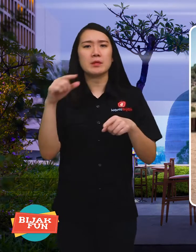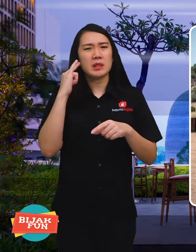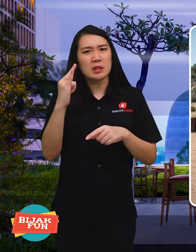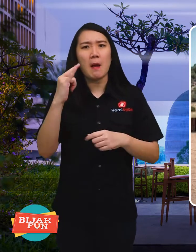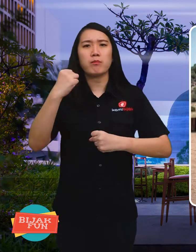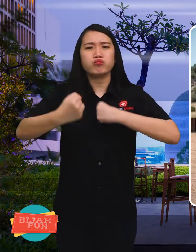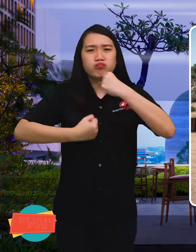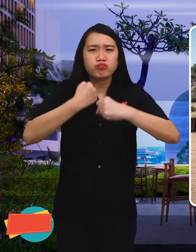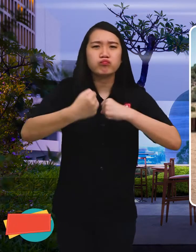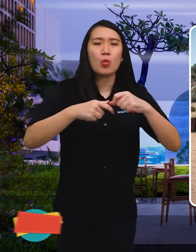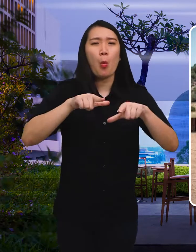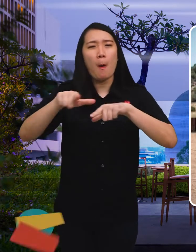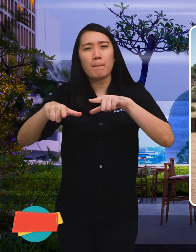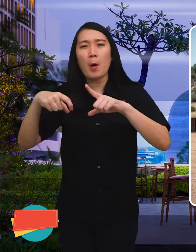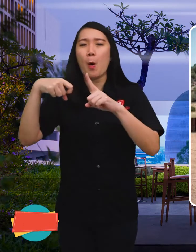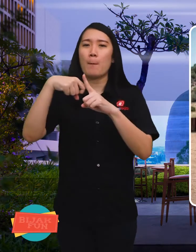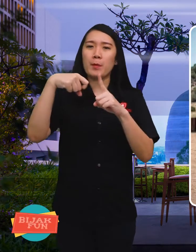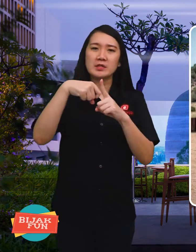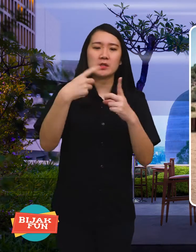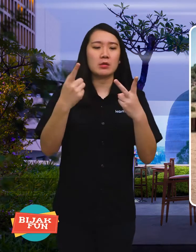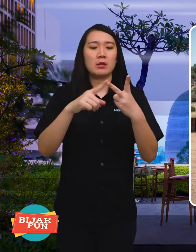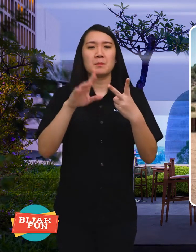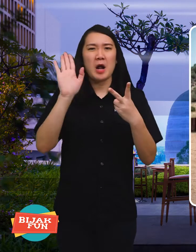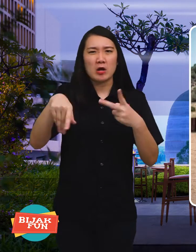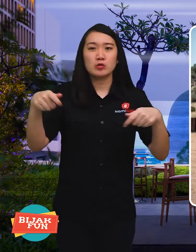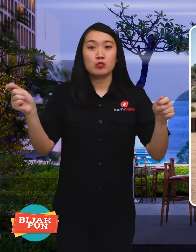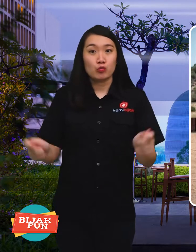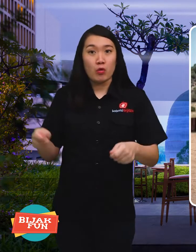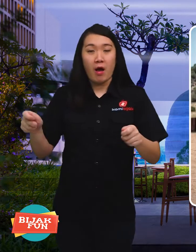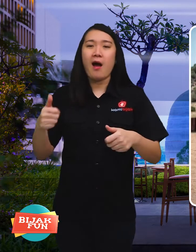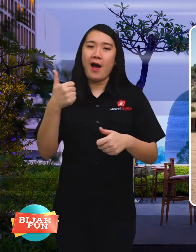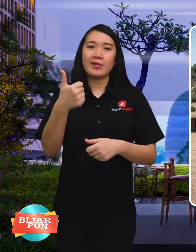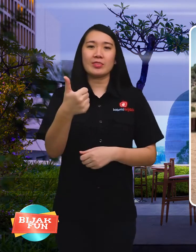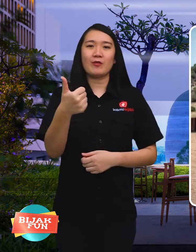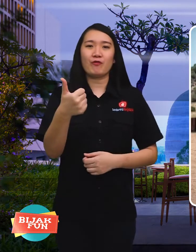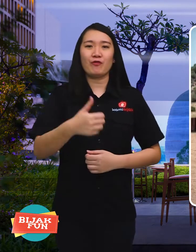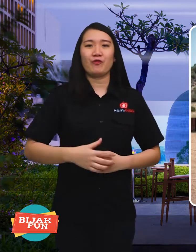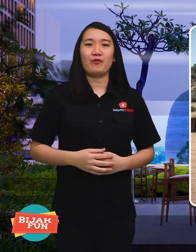Even so, it's still active participate in competitions and actively equestrian.